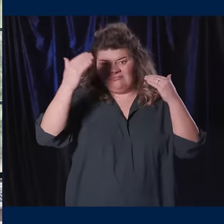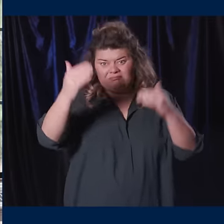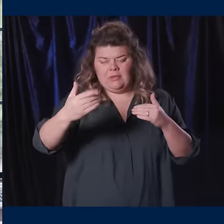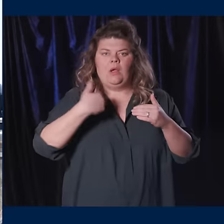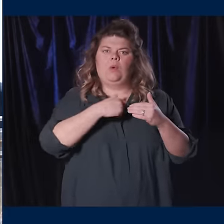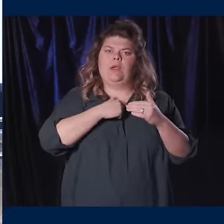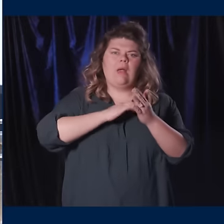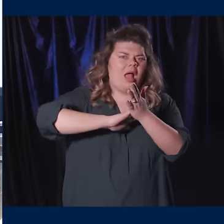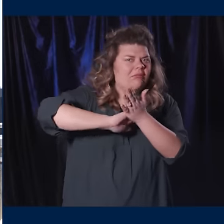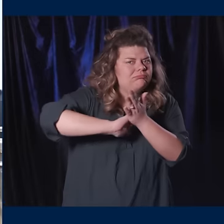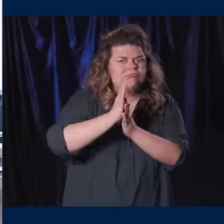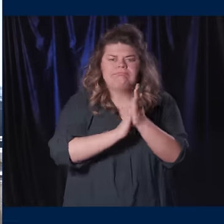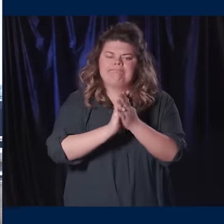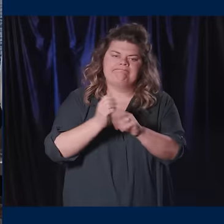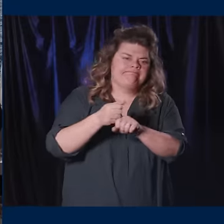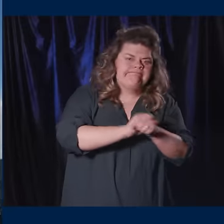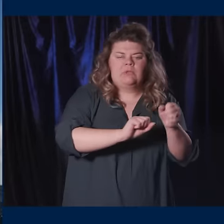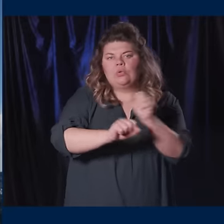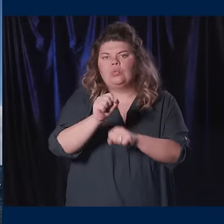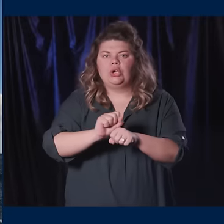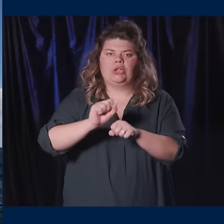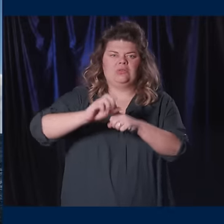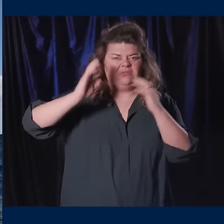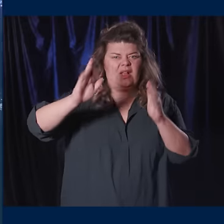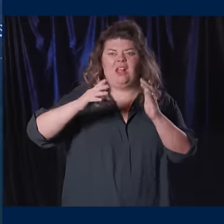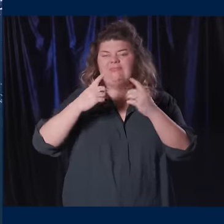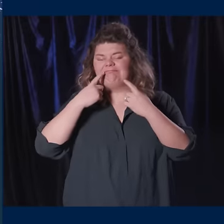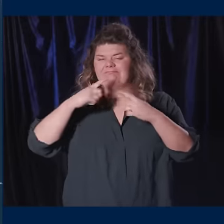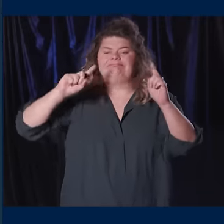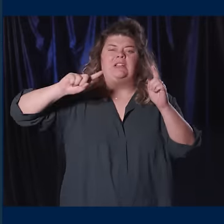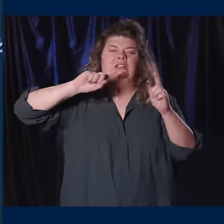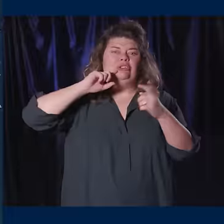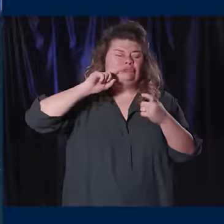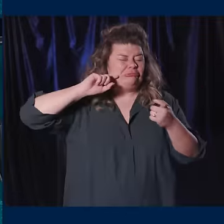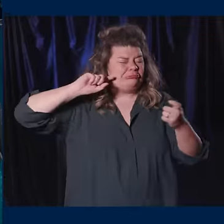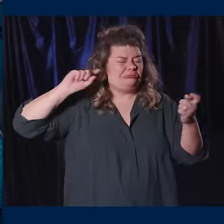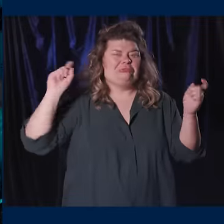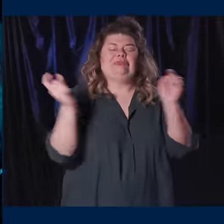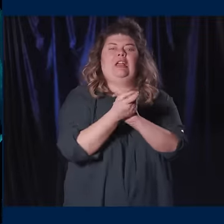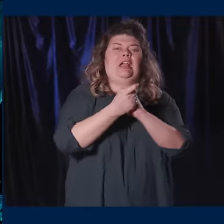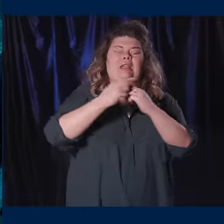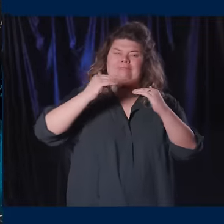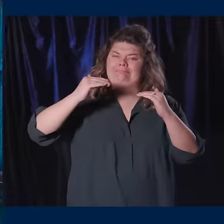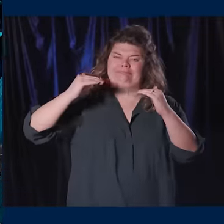excellence and vast intellectual resources to make dramatic, focused and demonstrable advancements